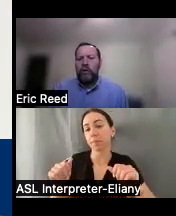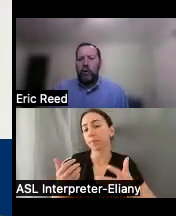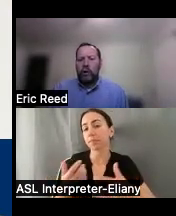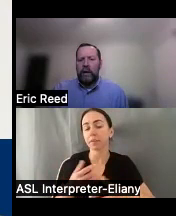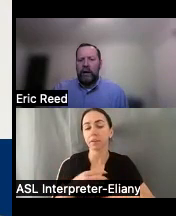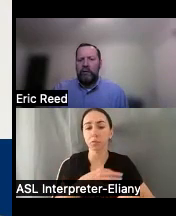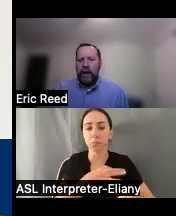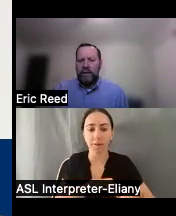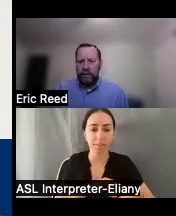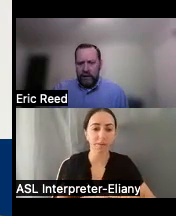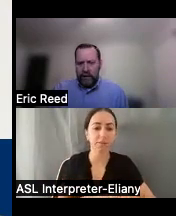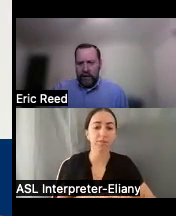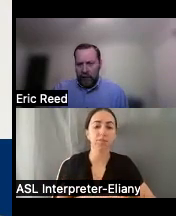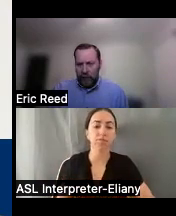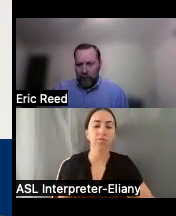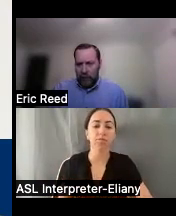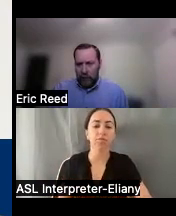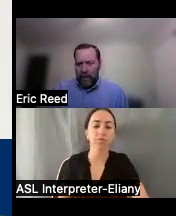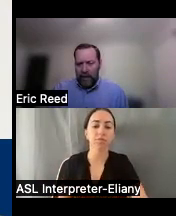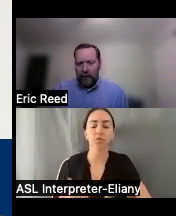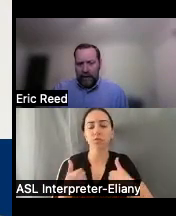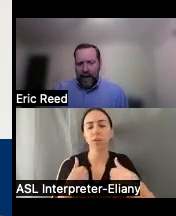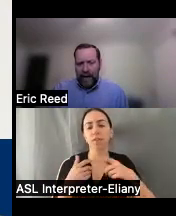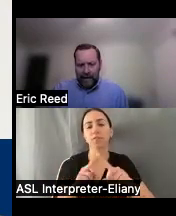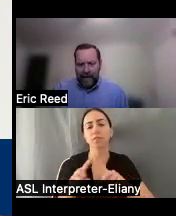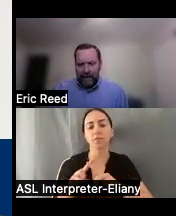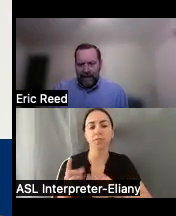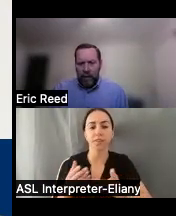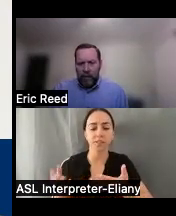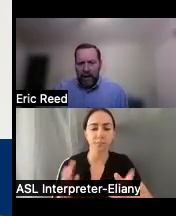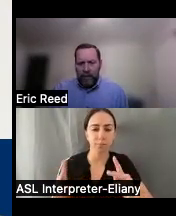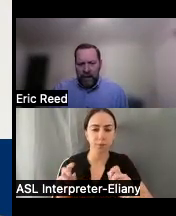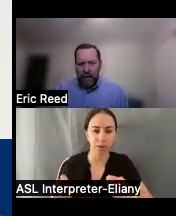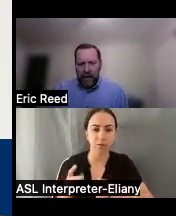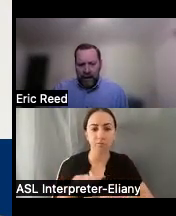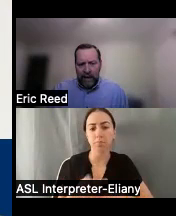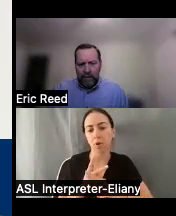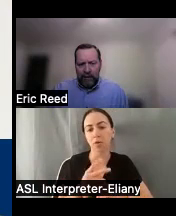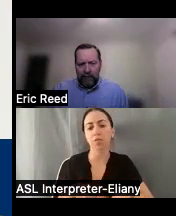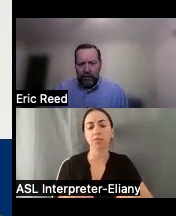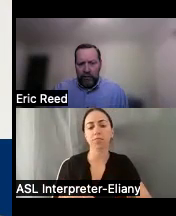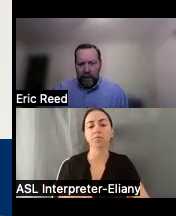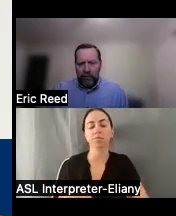inventory of devices for people to come in and look at and see what might be a a benefit to them